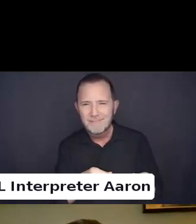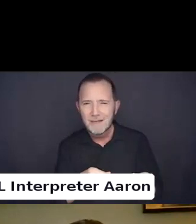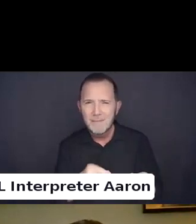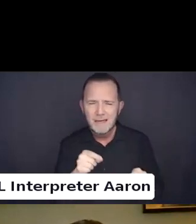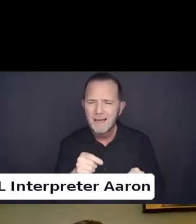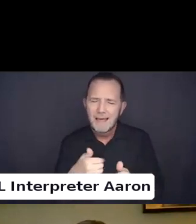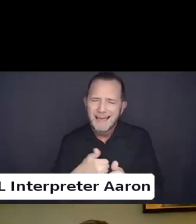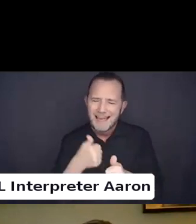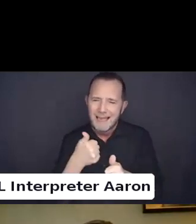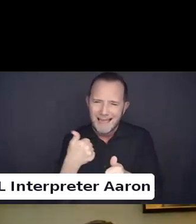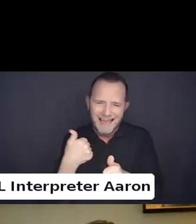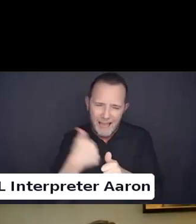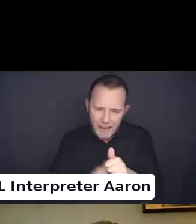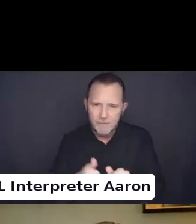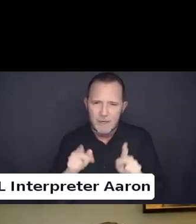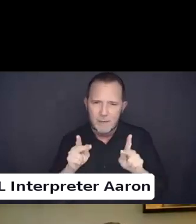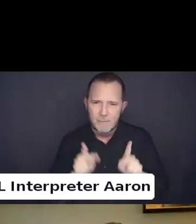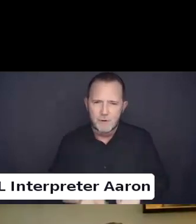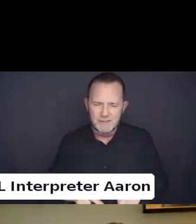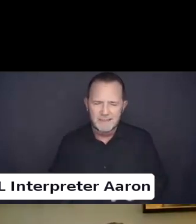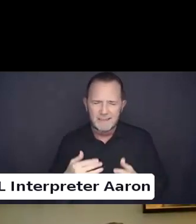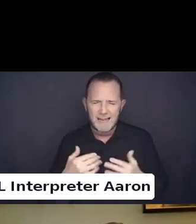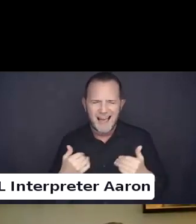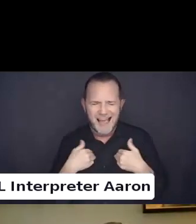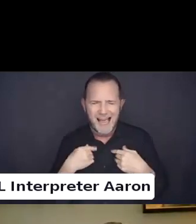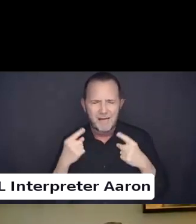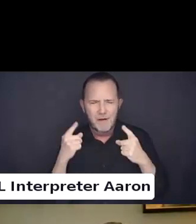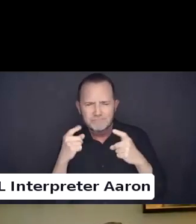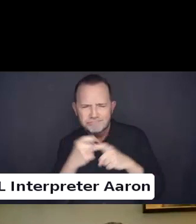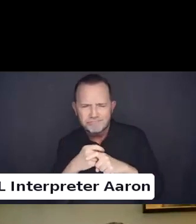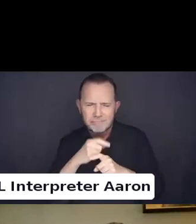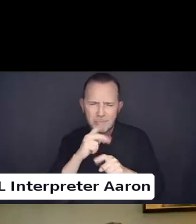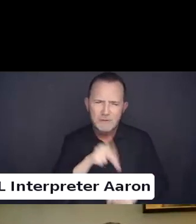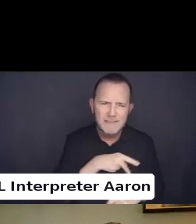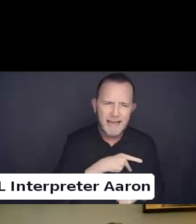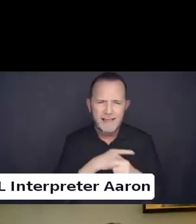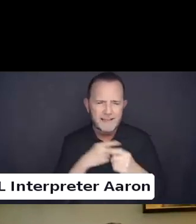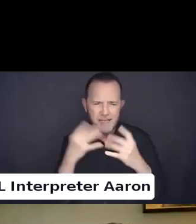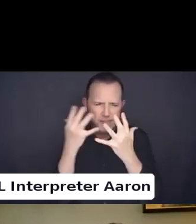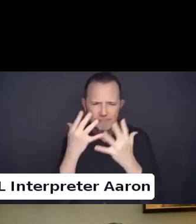As many different elements as there are. No one person.